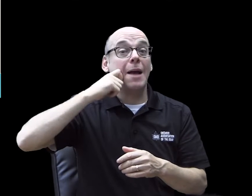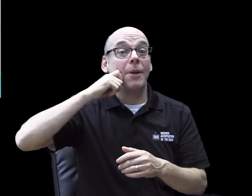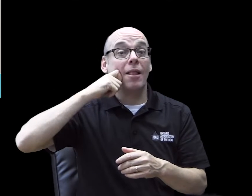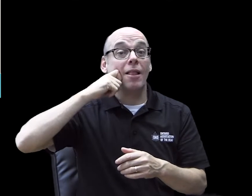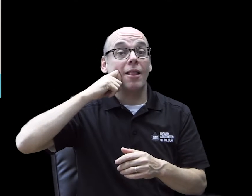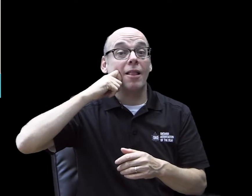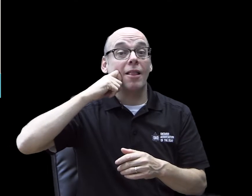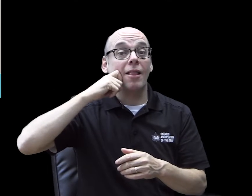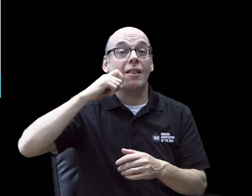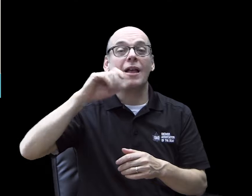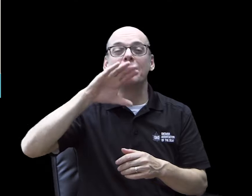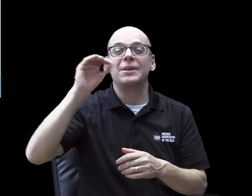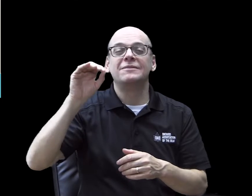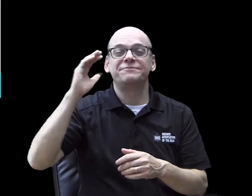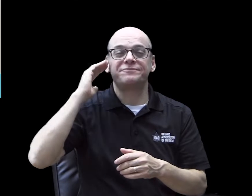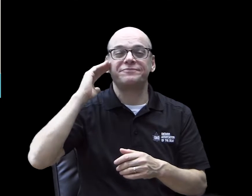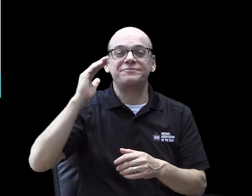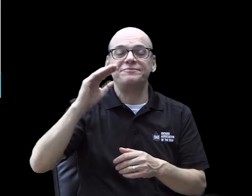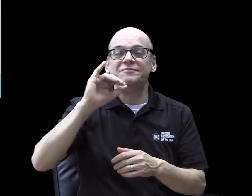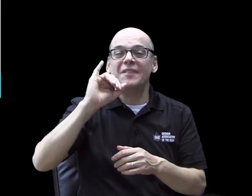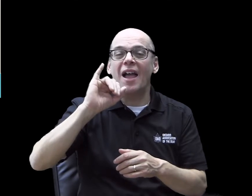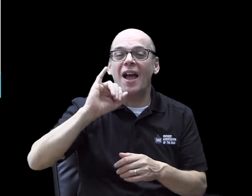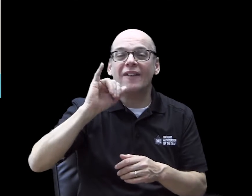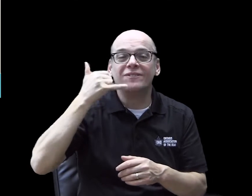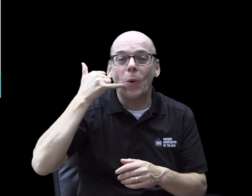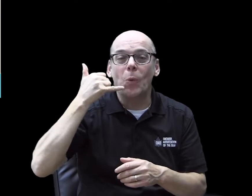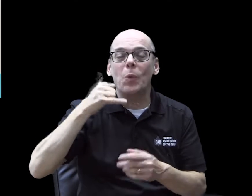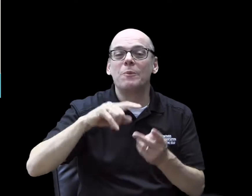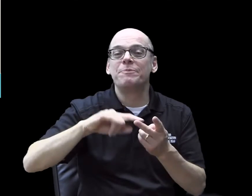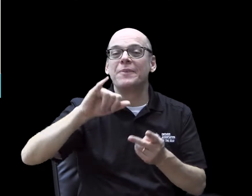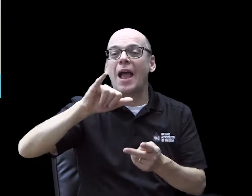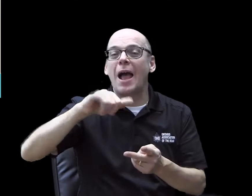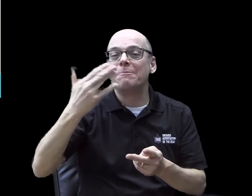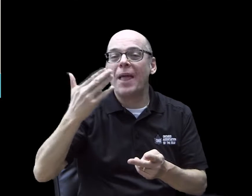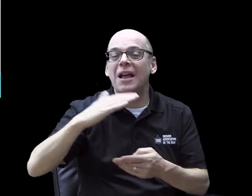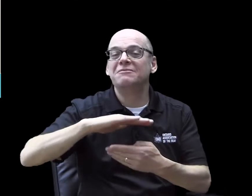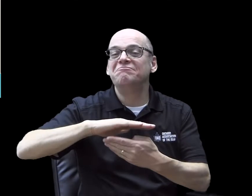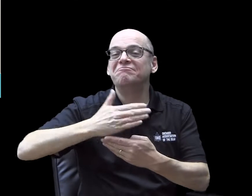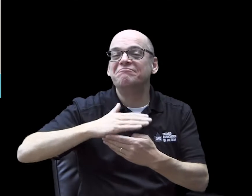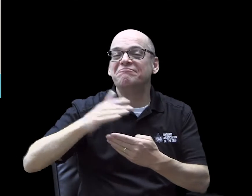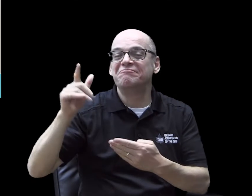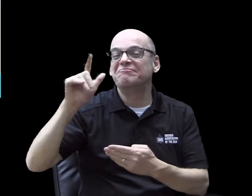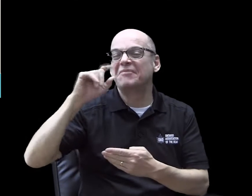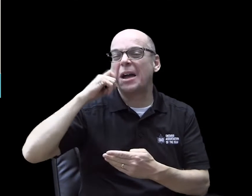Apple company, you know the one that makes iPhone, iPad, laptops, etc.,?